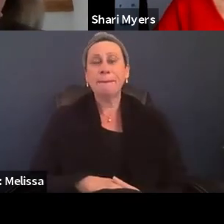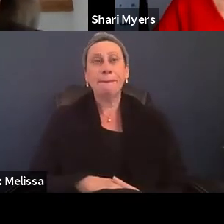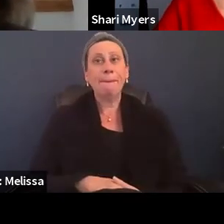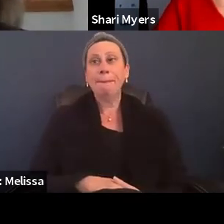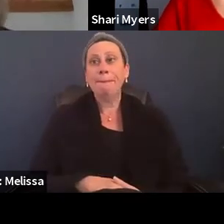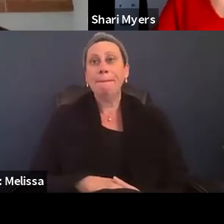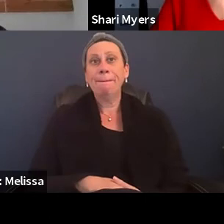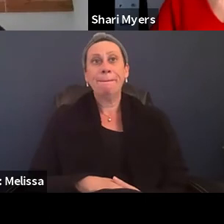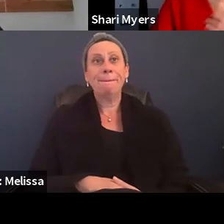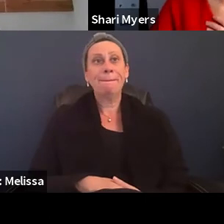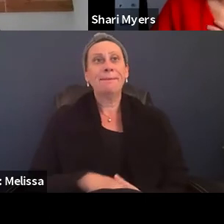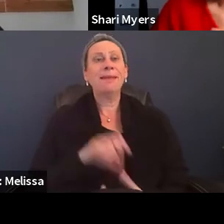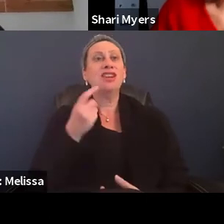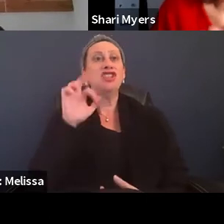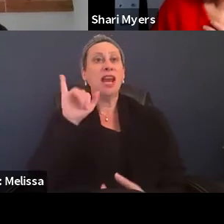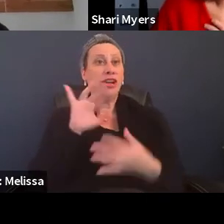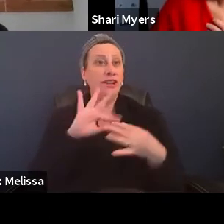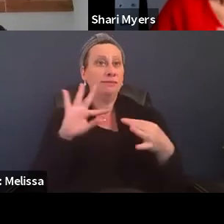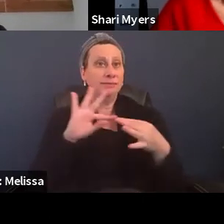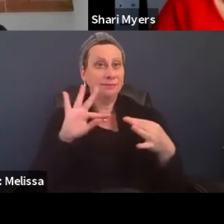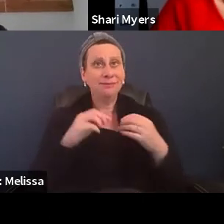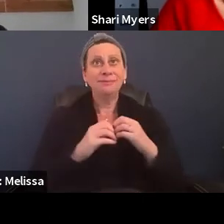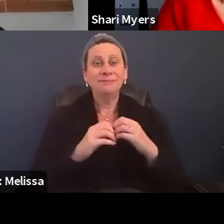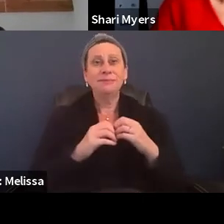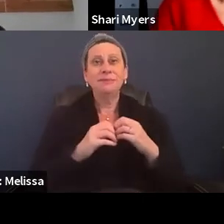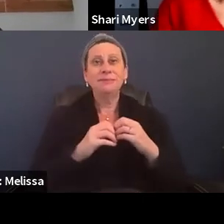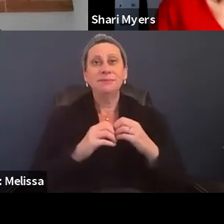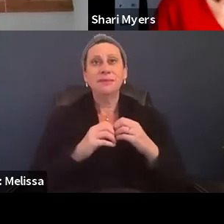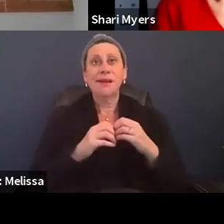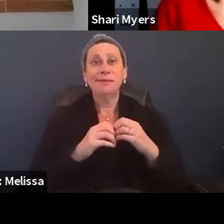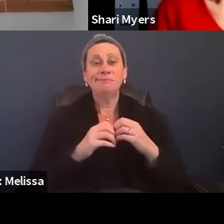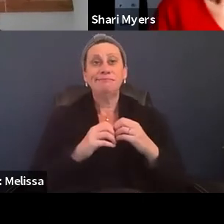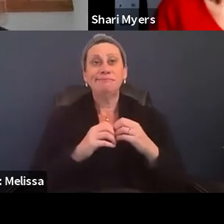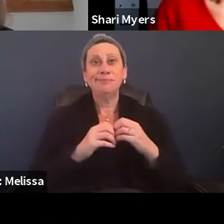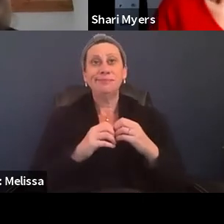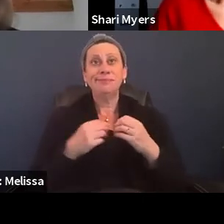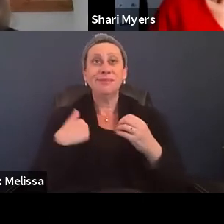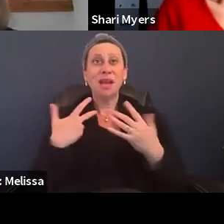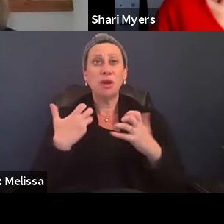And if I can, I wanna just kind of elaborate a little on the story